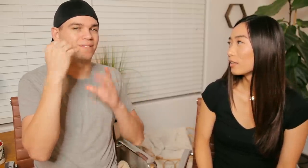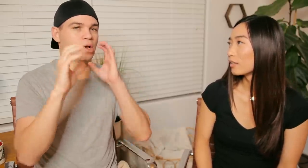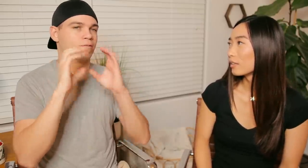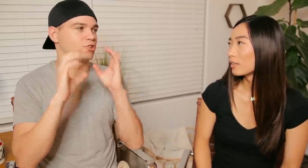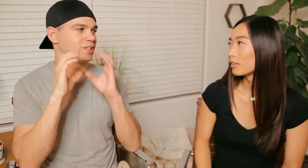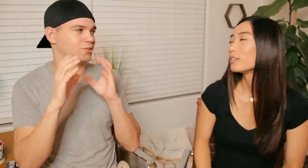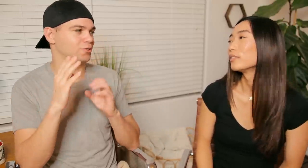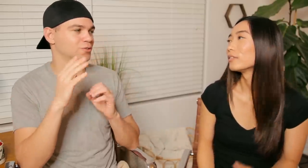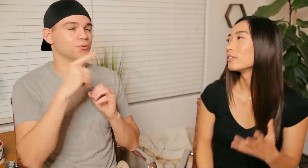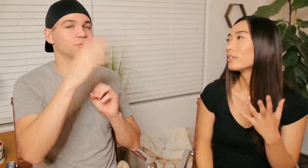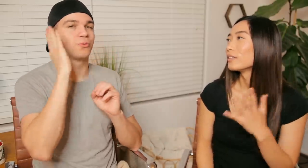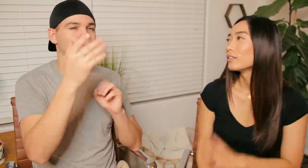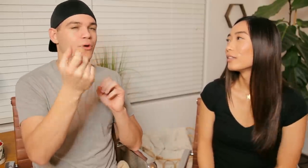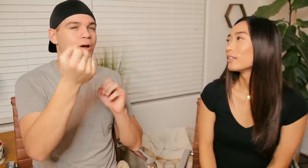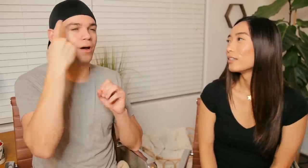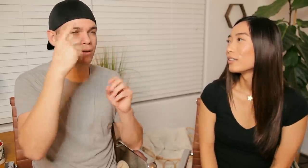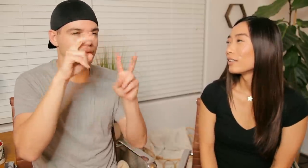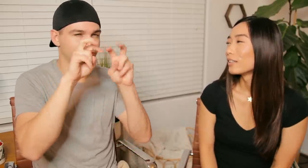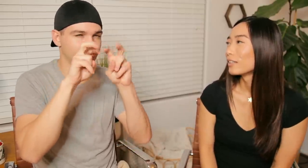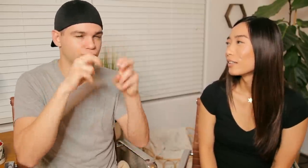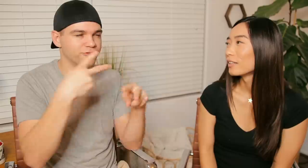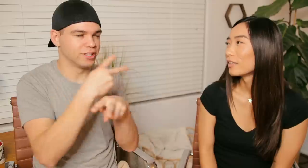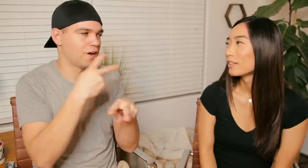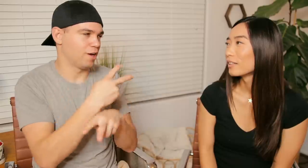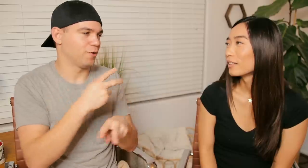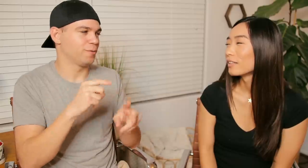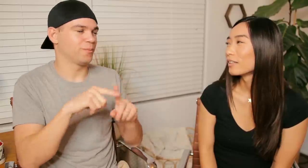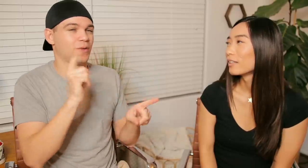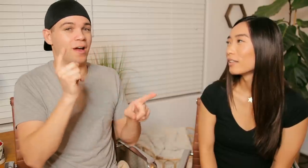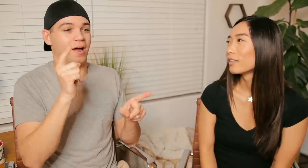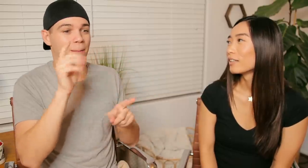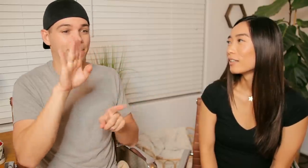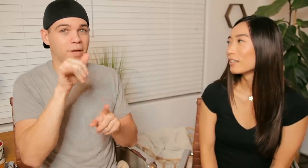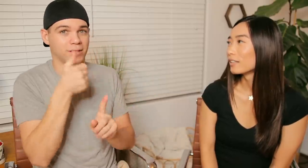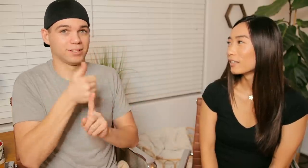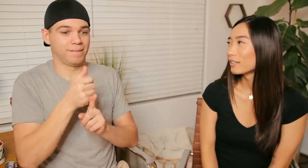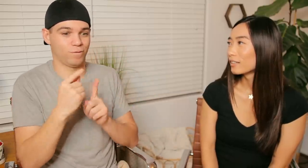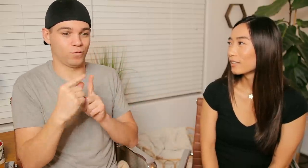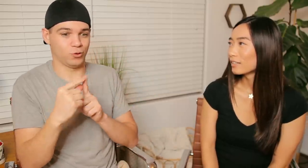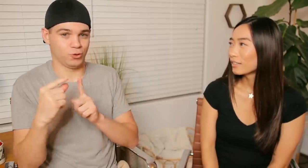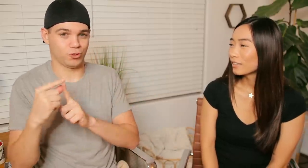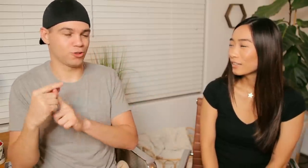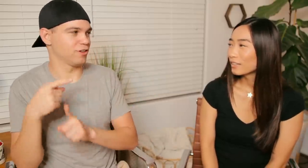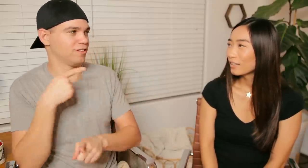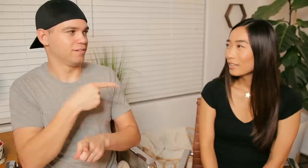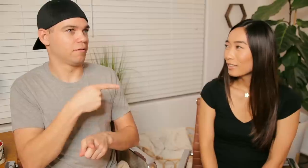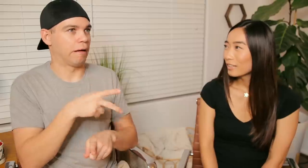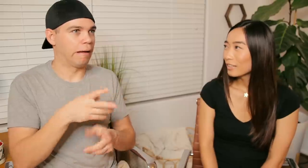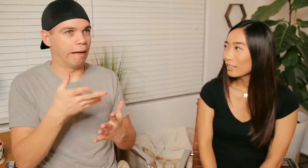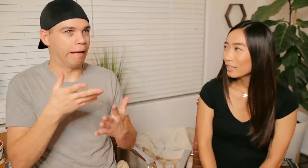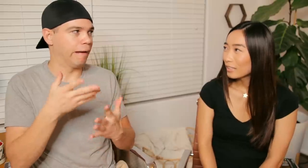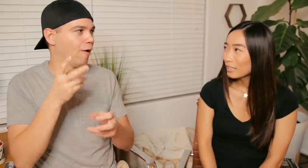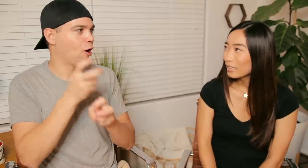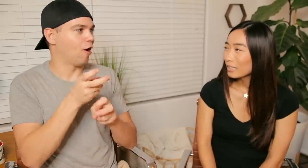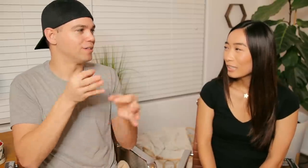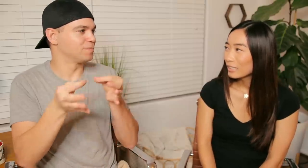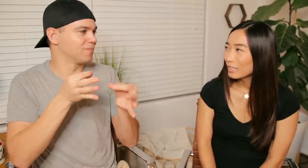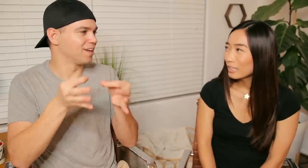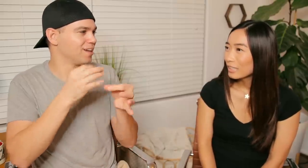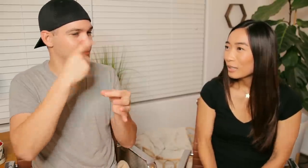if we were in conversation, you would be able to analyze and figure out but by itself, word for word seems like it's hard for you to explain